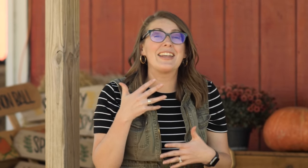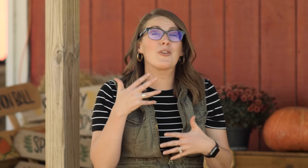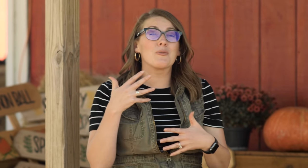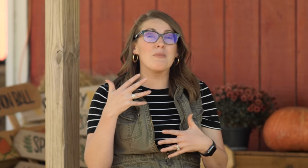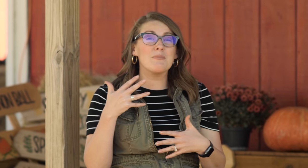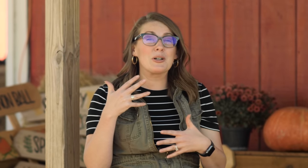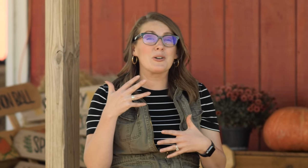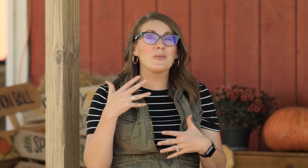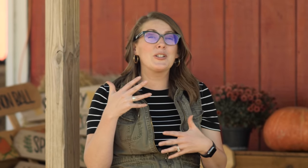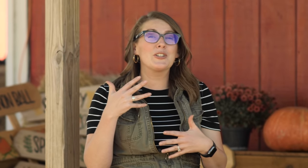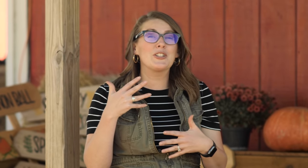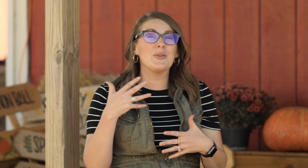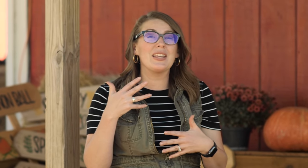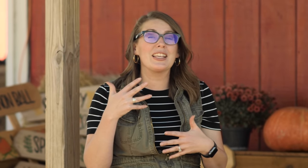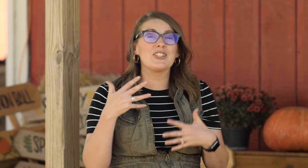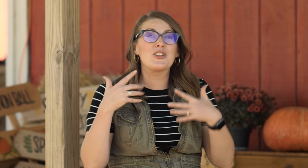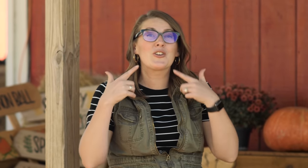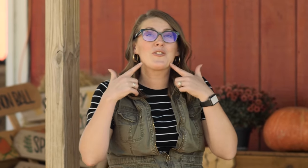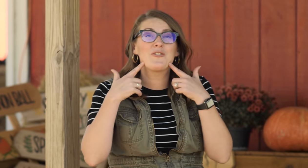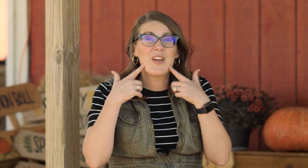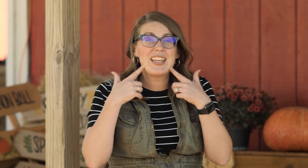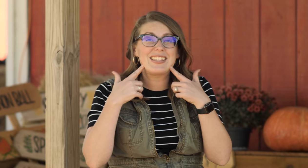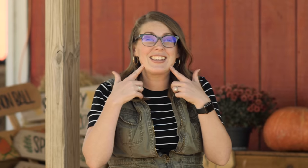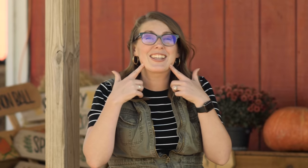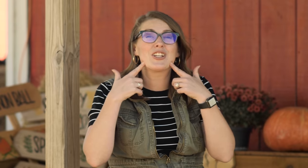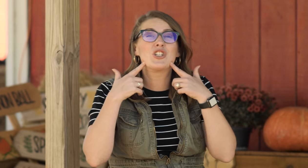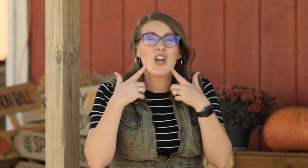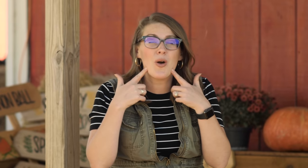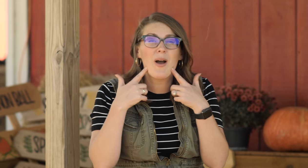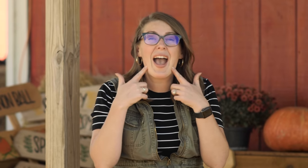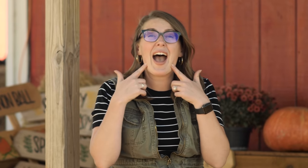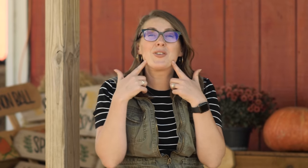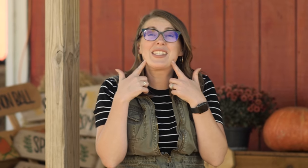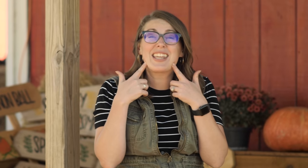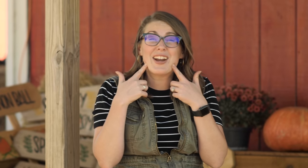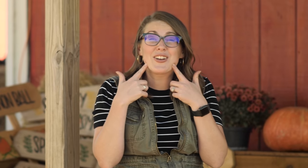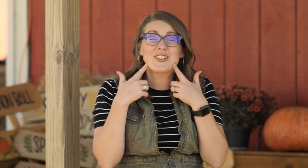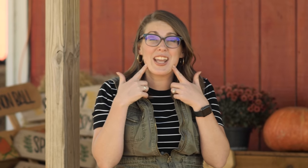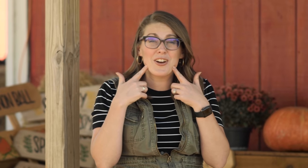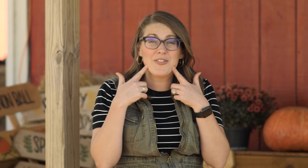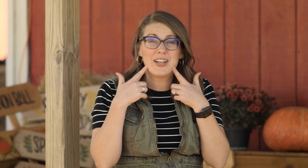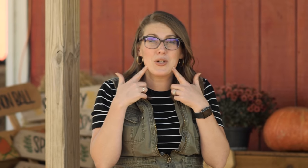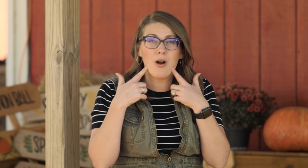Now remember when you're doing this, your face is going to show how scared or terrified you are